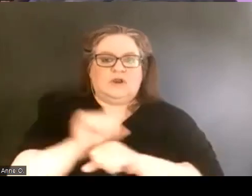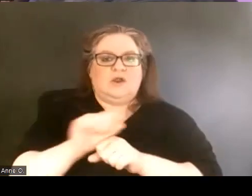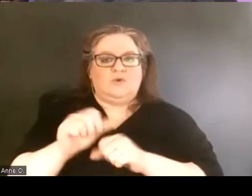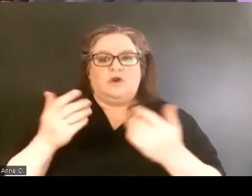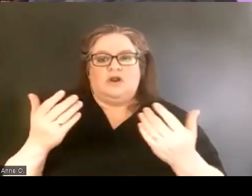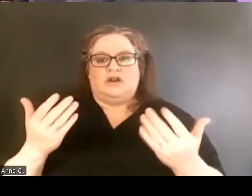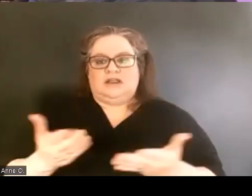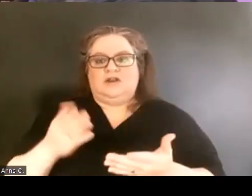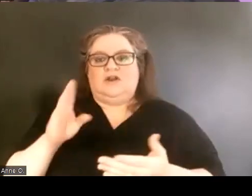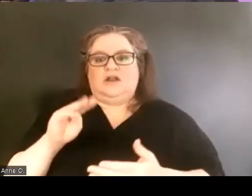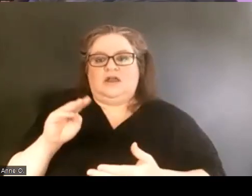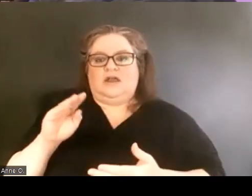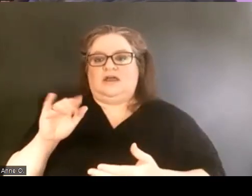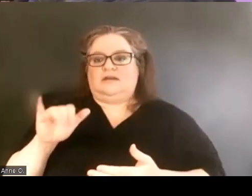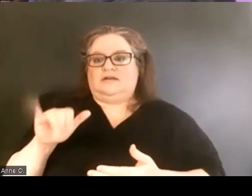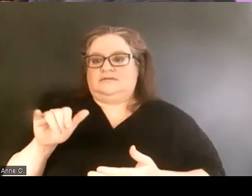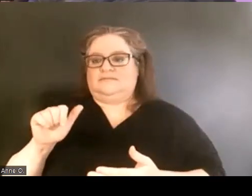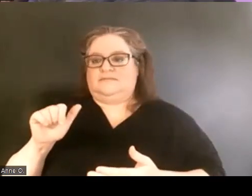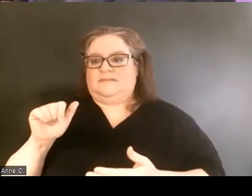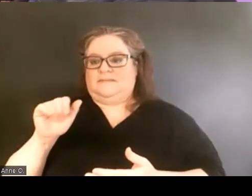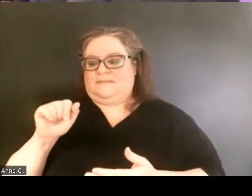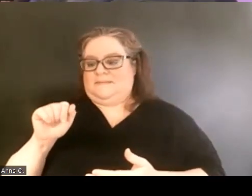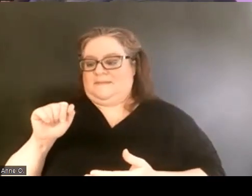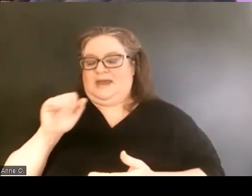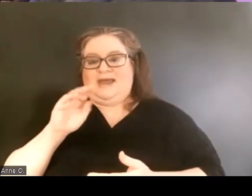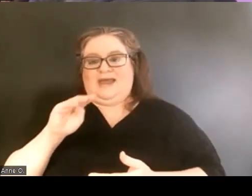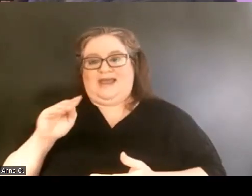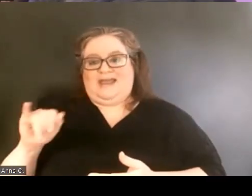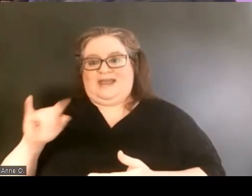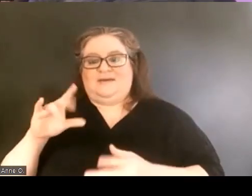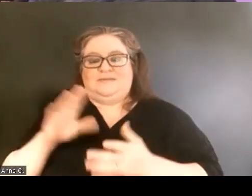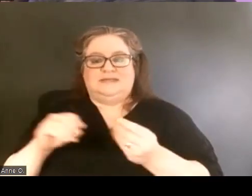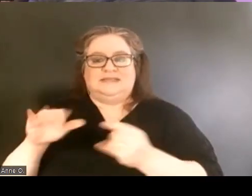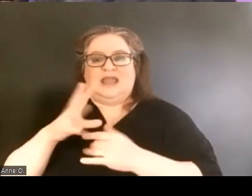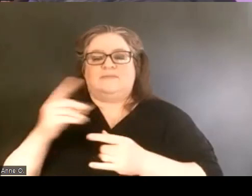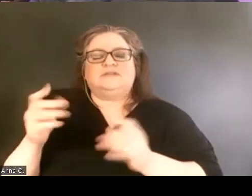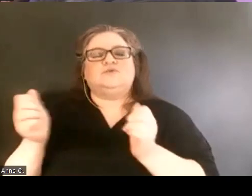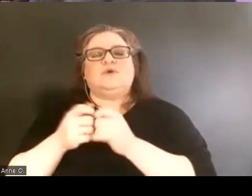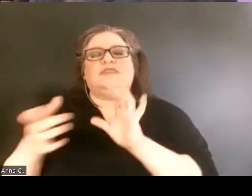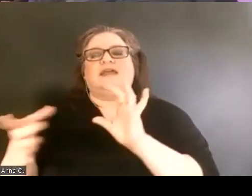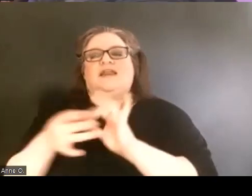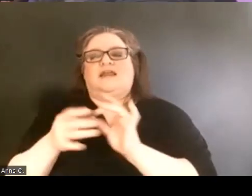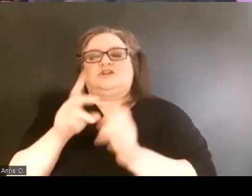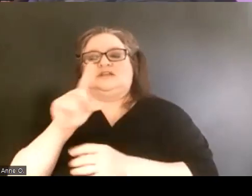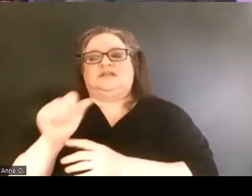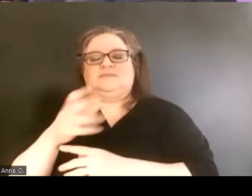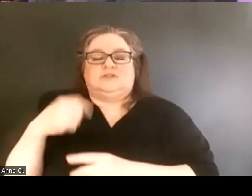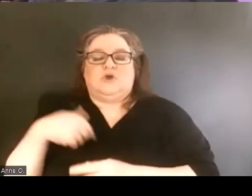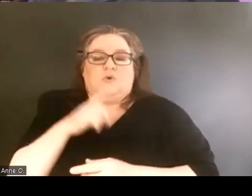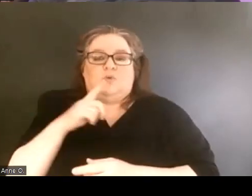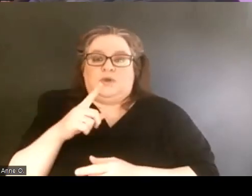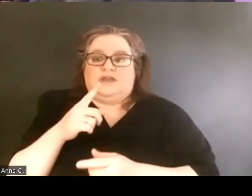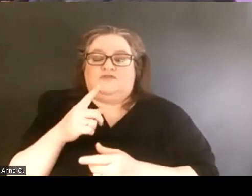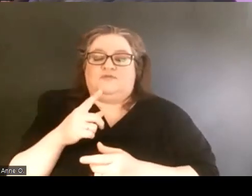but also has a connection to disabilities. So we have been gracious to receive the support